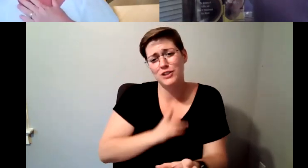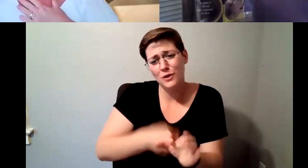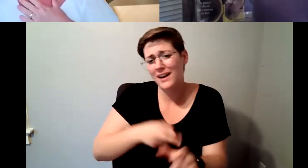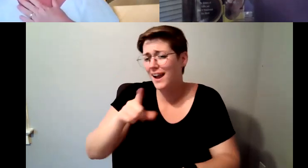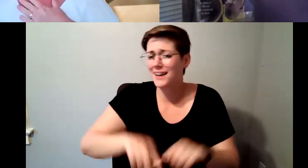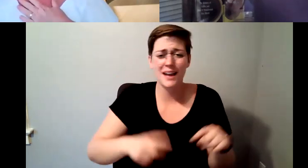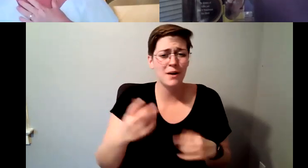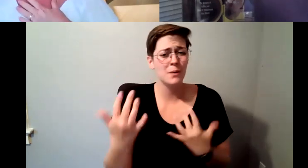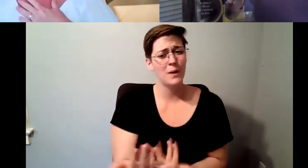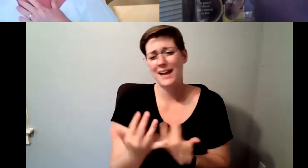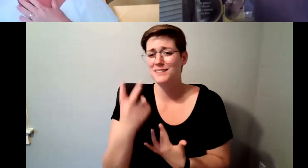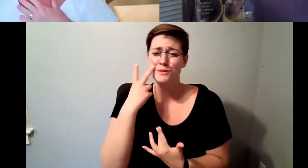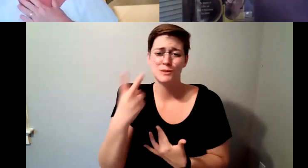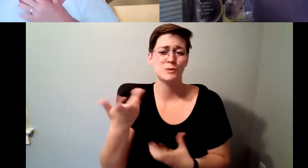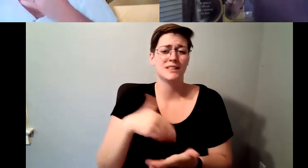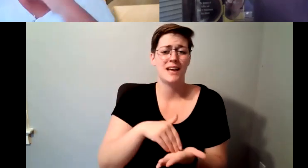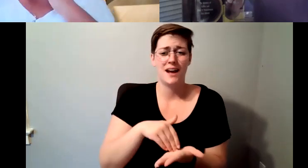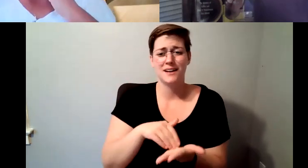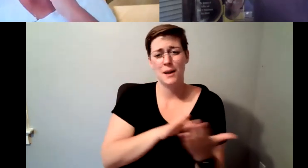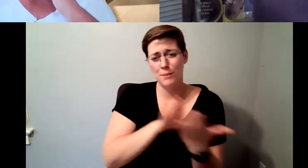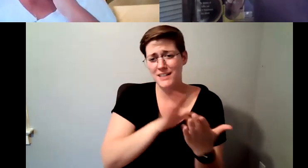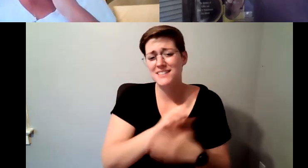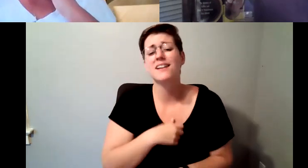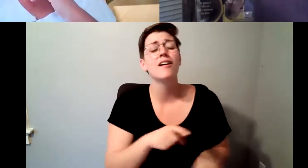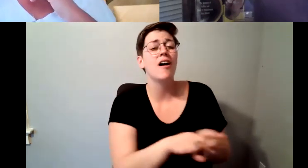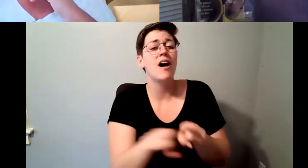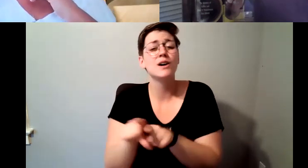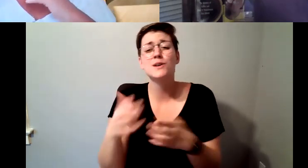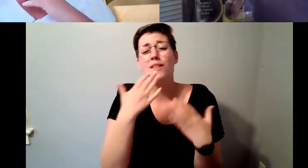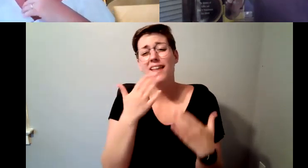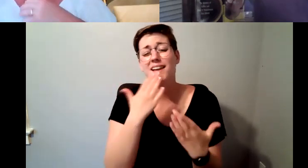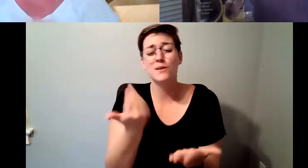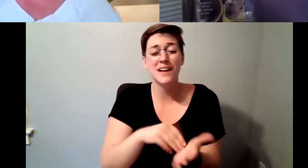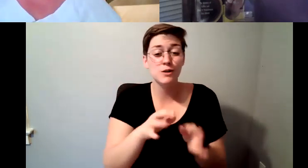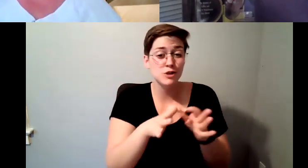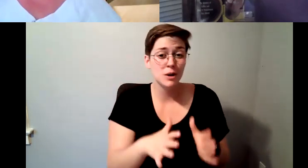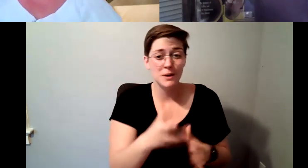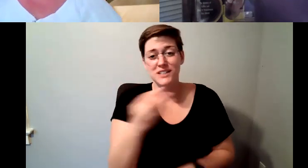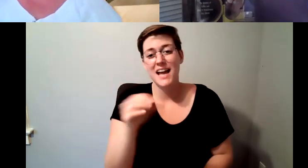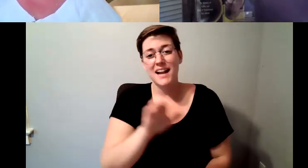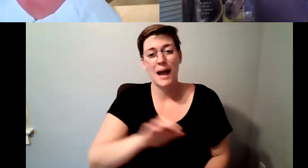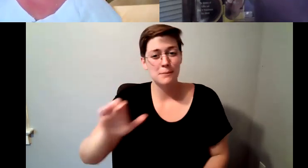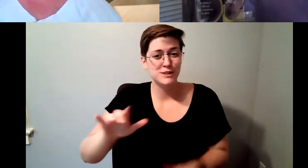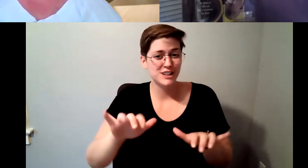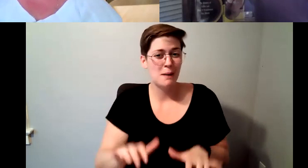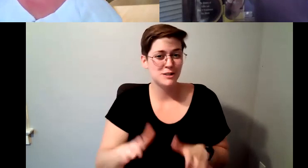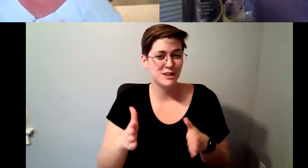Kelly Redder: Thank you to to our interpreters and our captioning very little kid that you are here this evening.